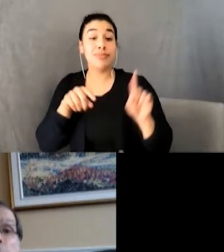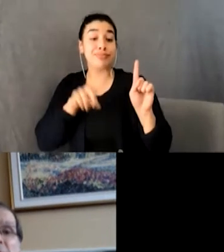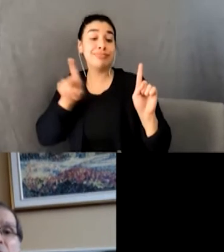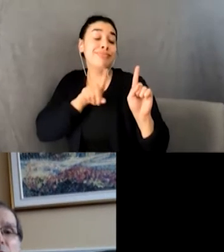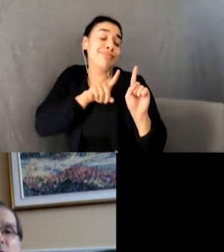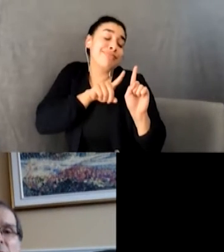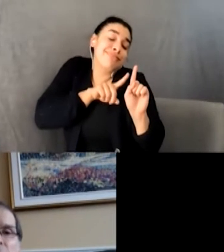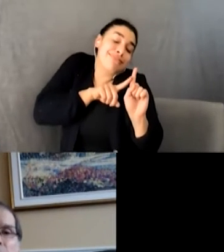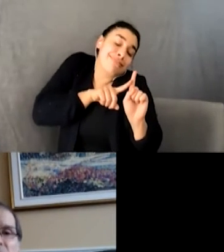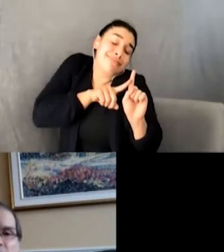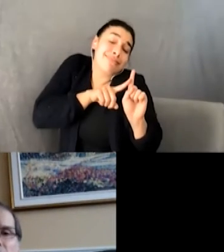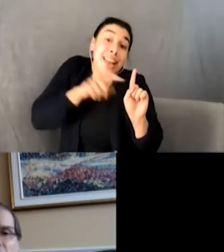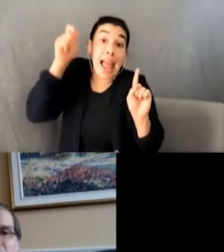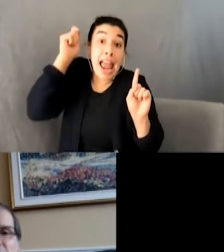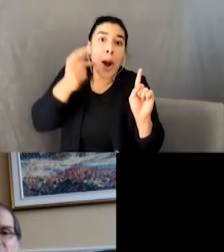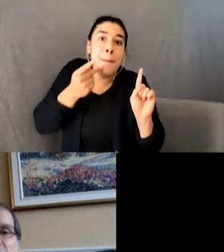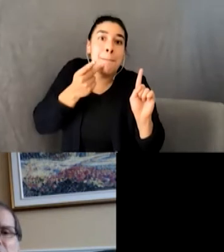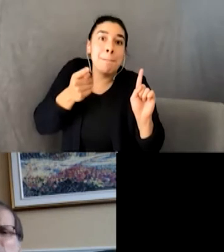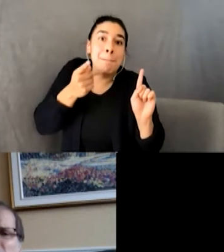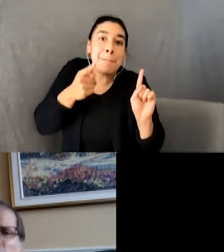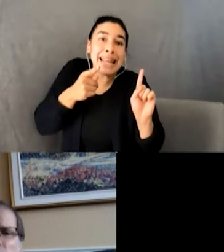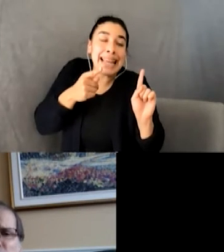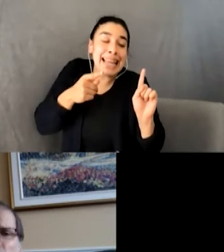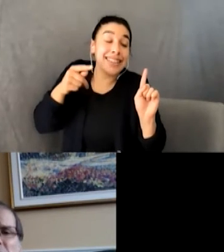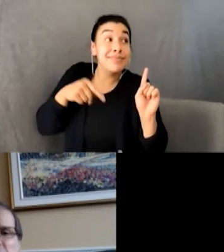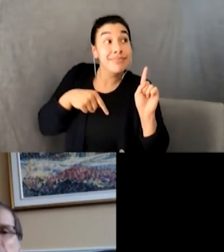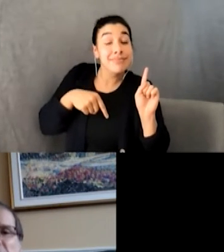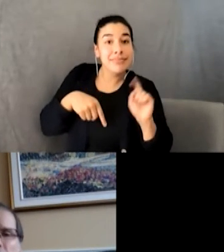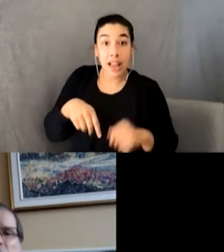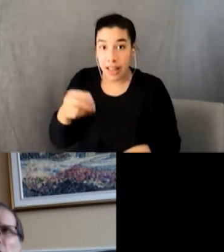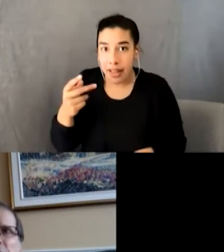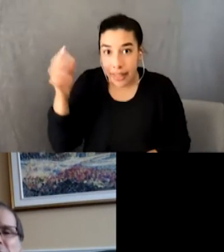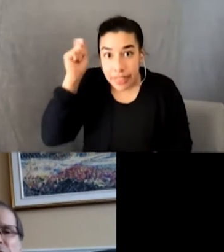hair stood out amongst the metal heads. It being cropped short and spiked made her look dangerous.